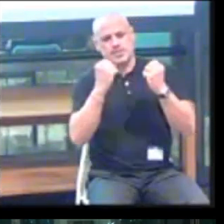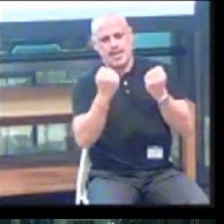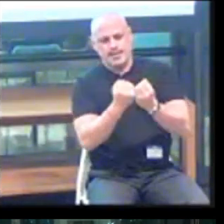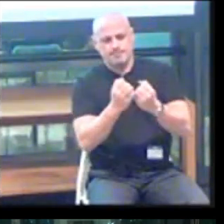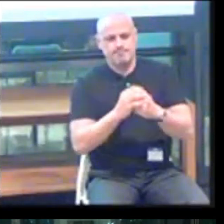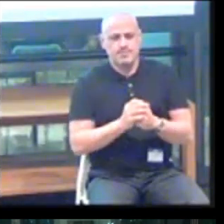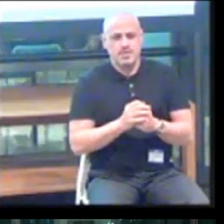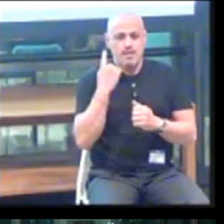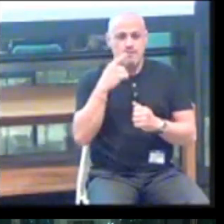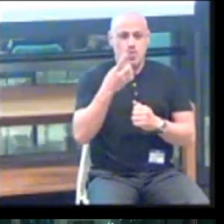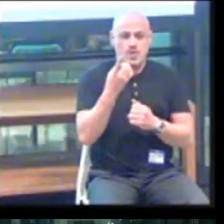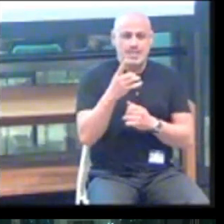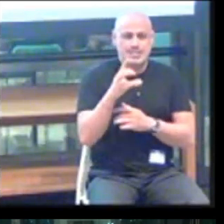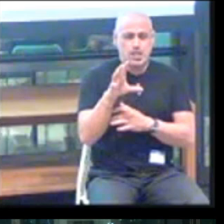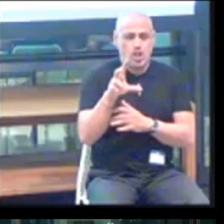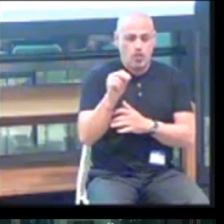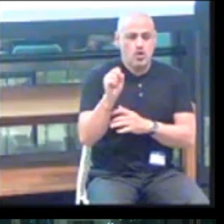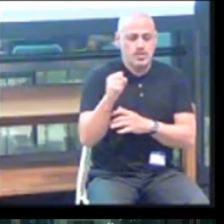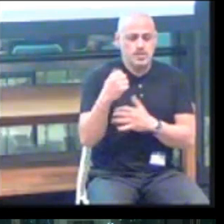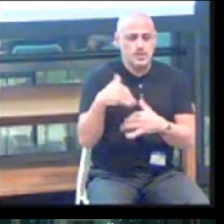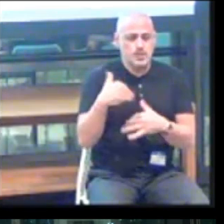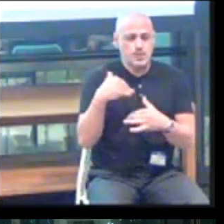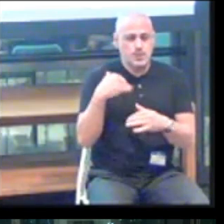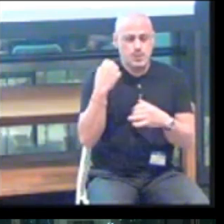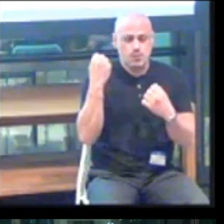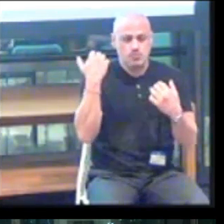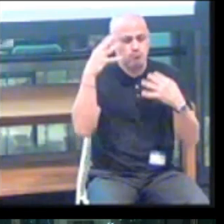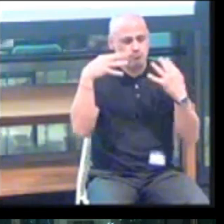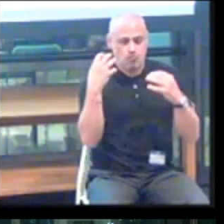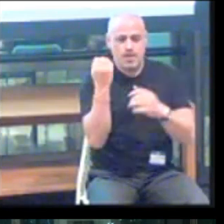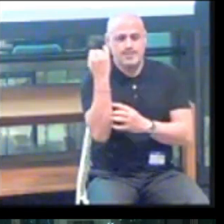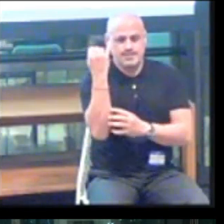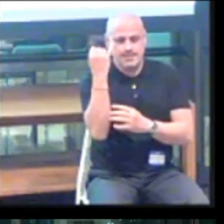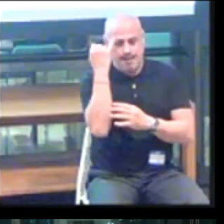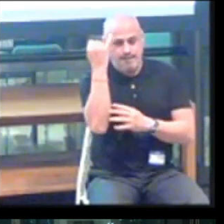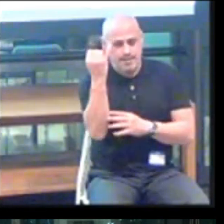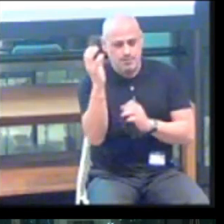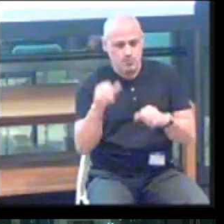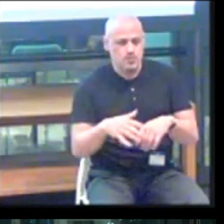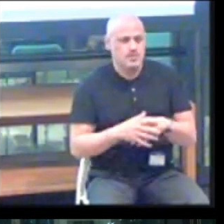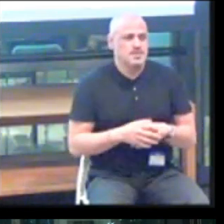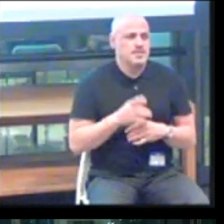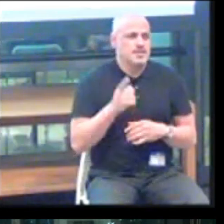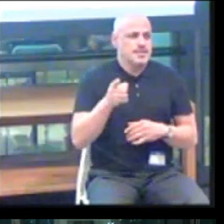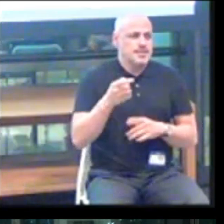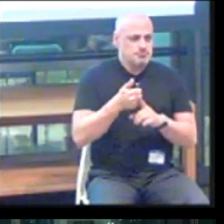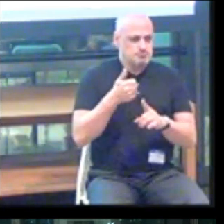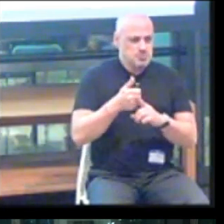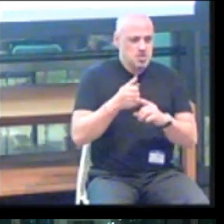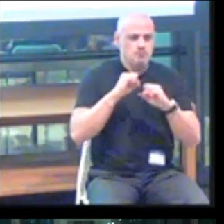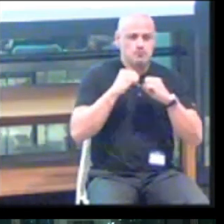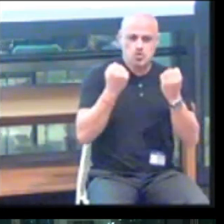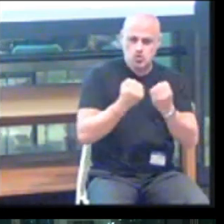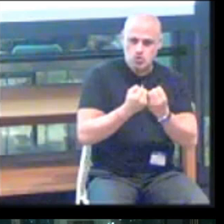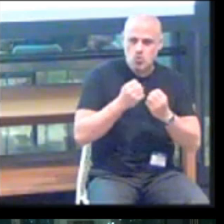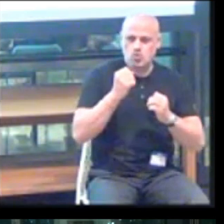And for the 1830s, this was a radical idea. He was a social entrepreneur.